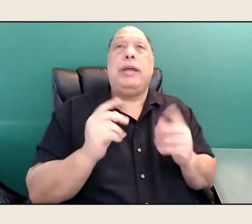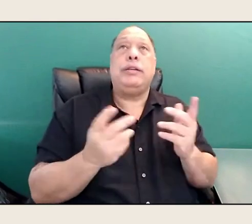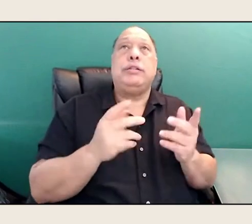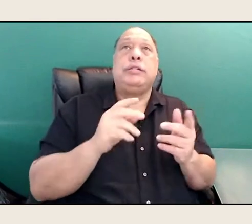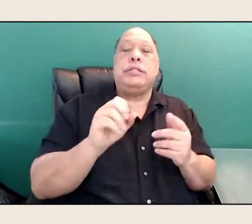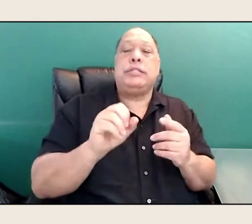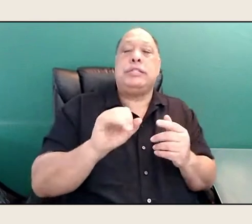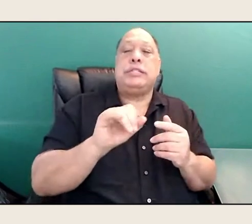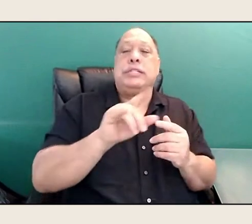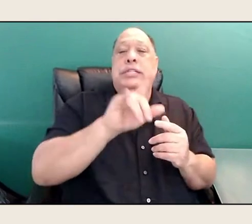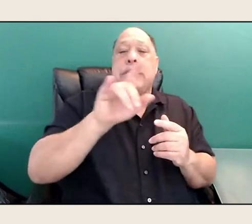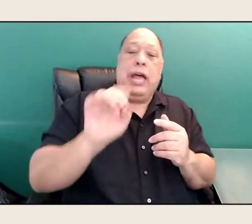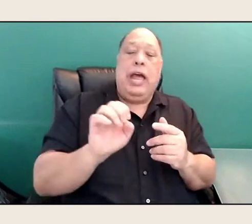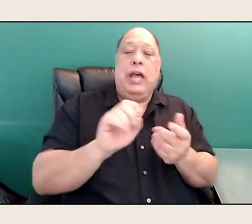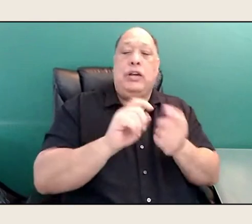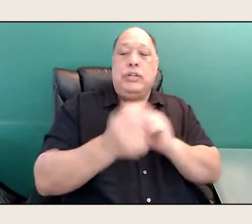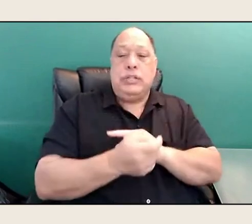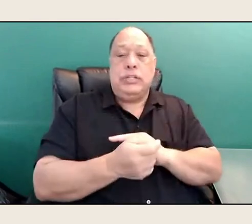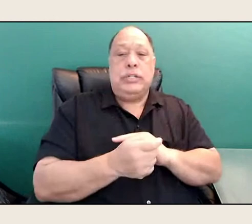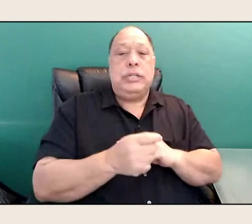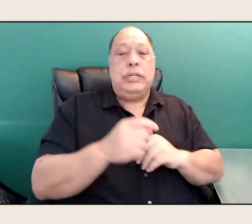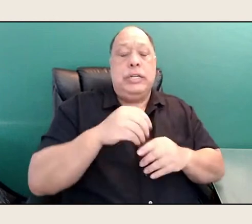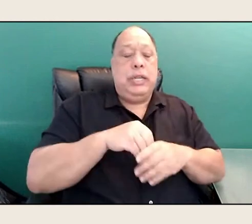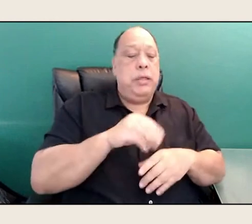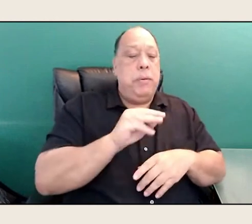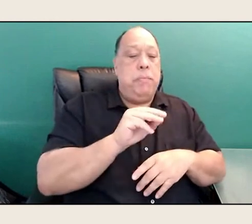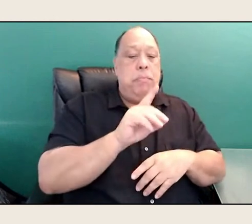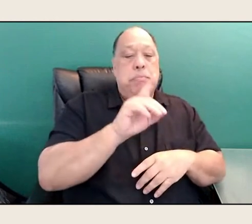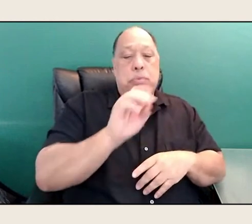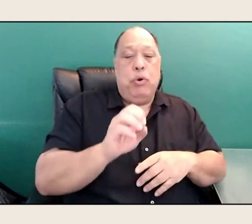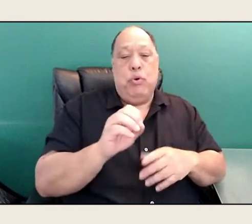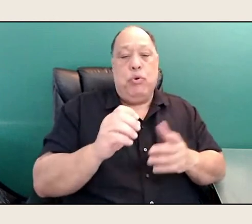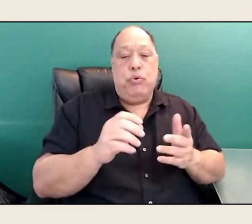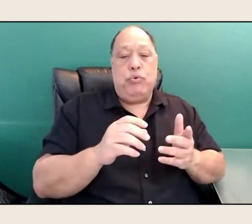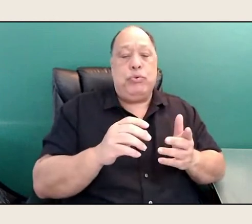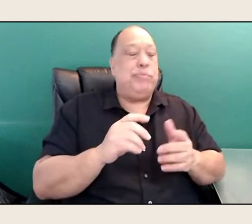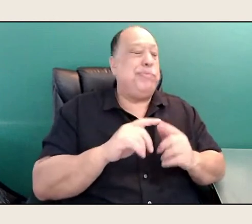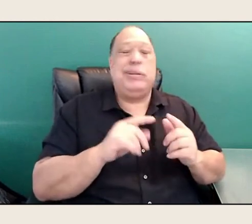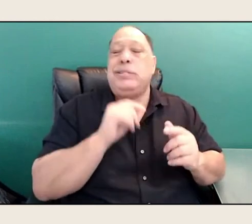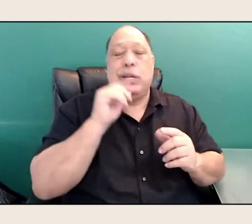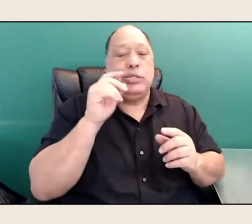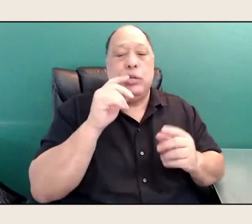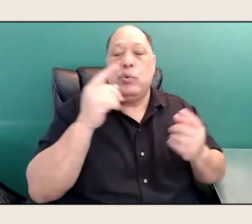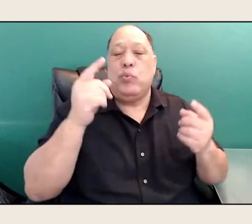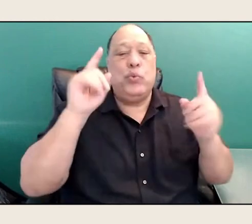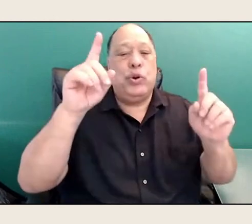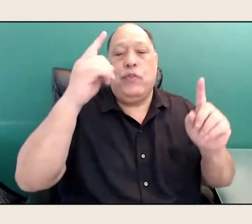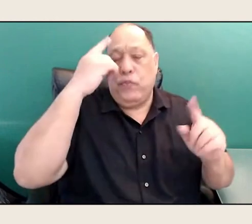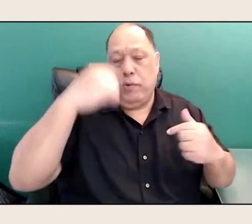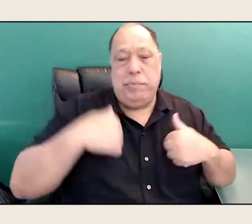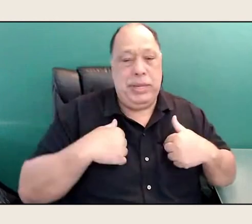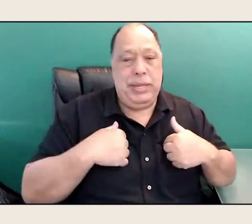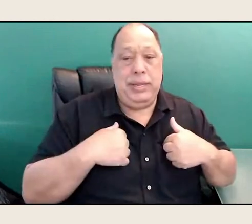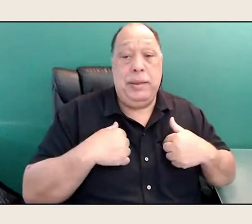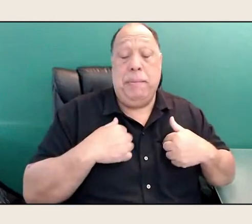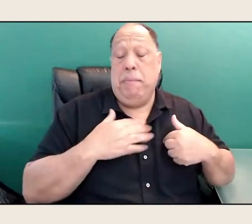or be in the mode of the time or the fashion, but it does not work. My voice is like no, you will come back to me,